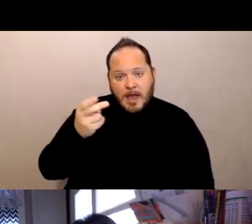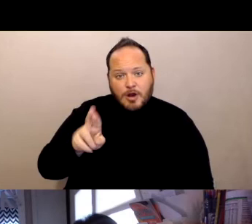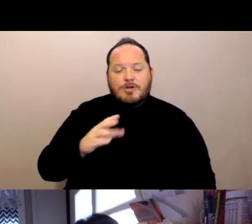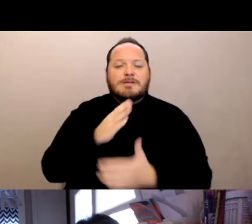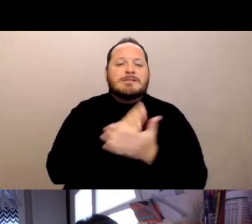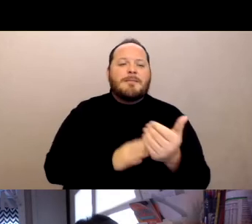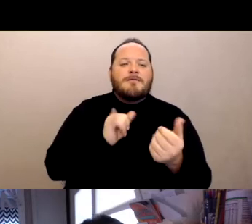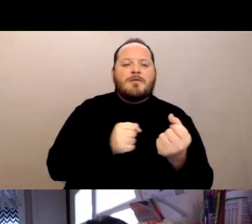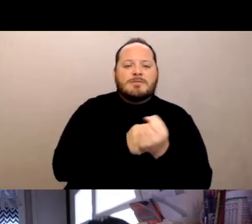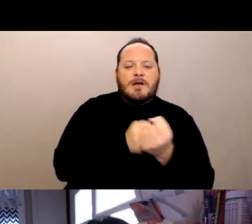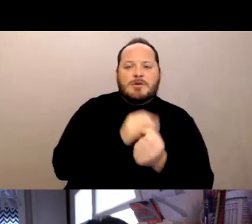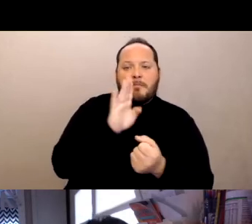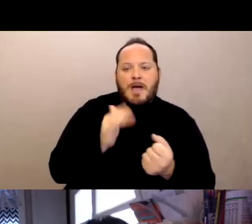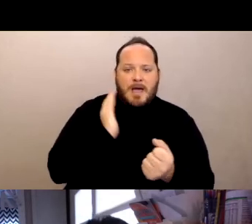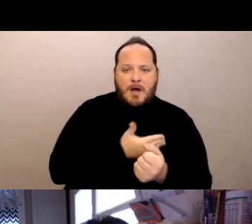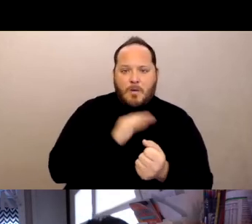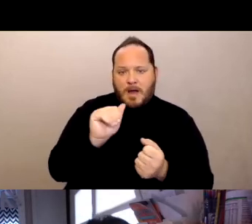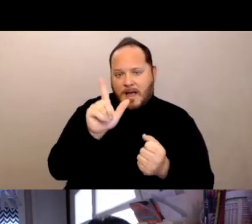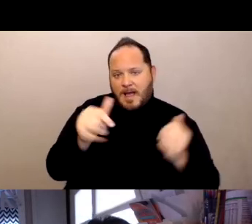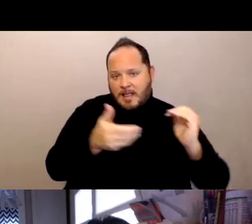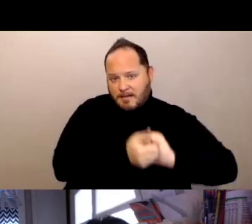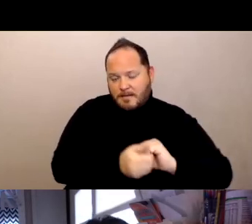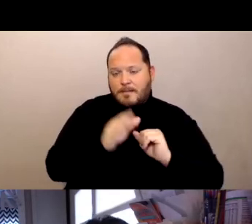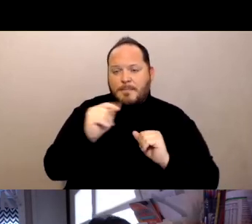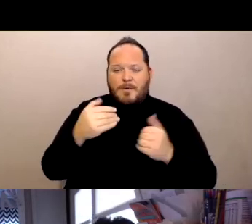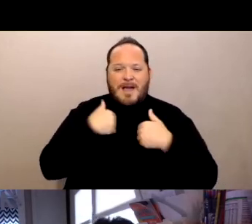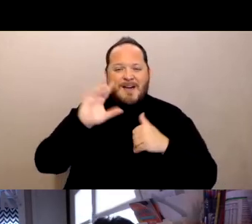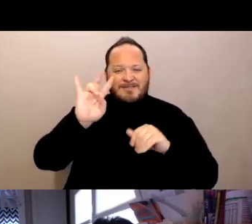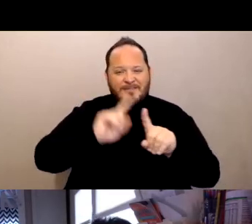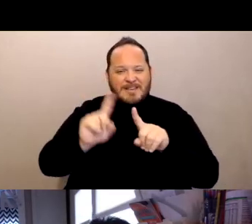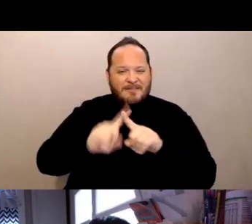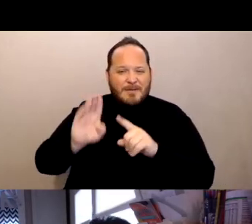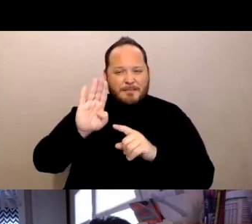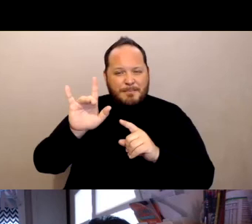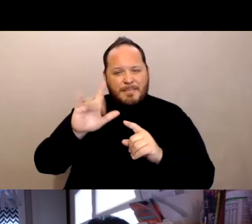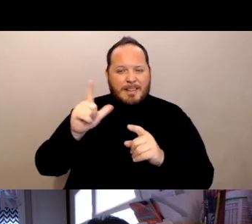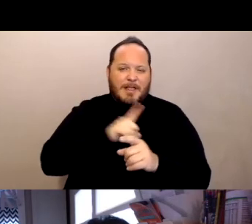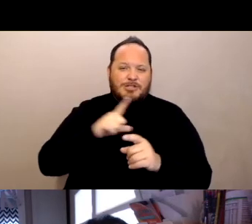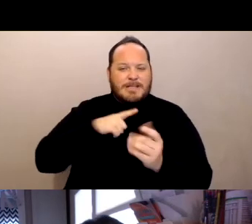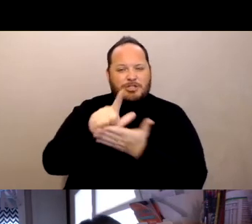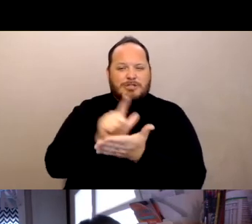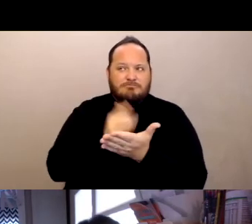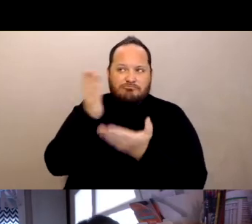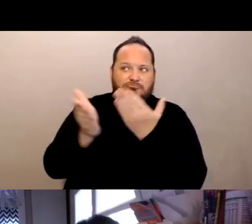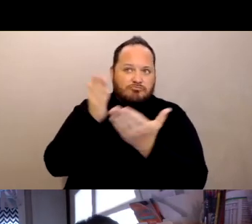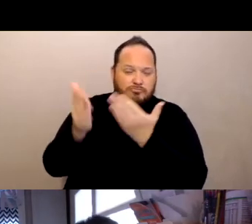seven pieces of legislation to address long-term care specifically nursing home reform in 2021.